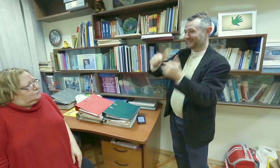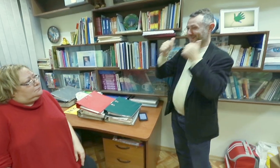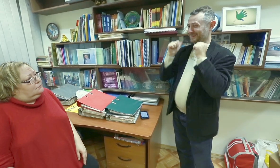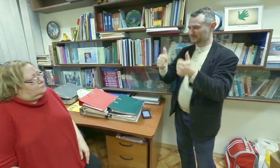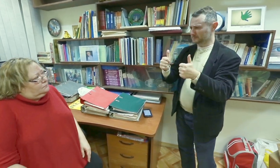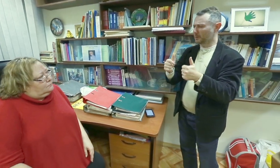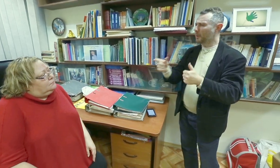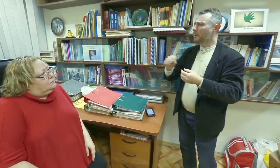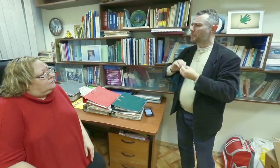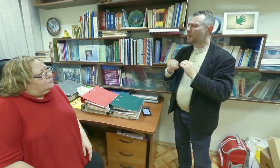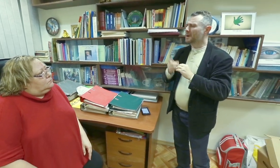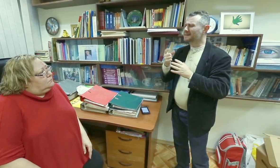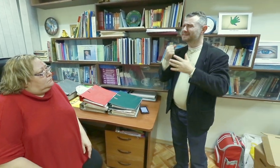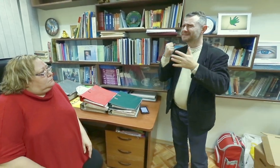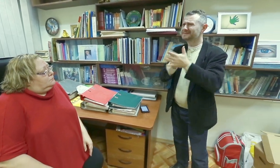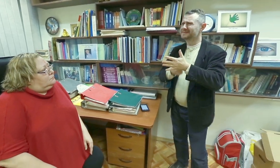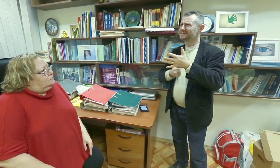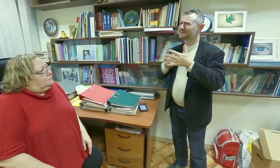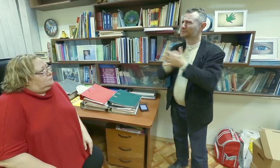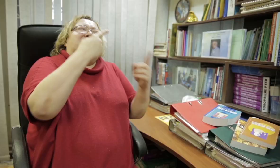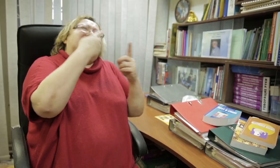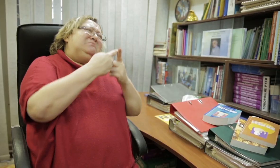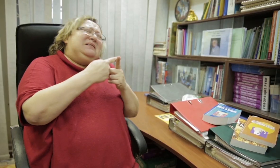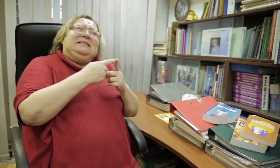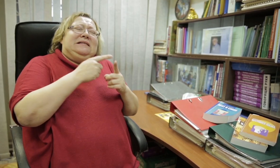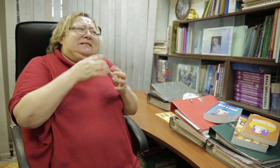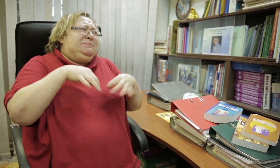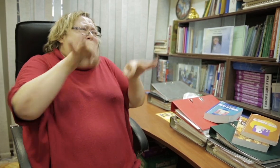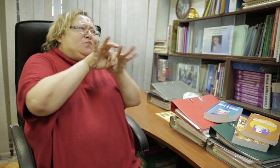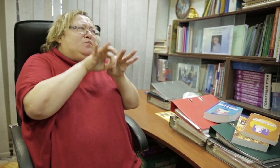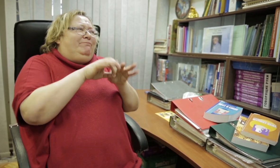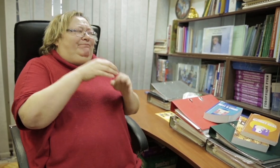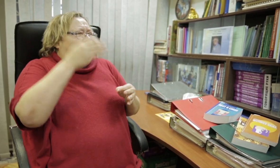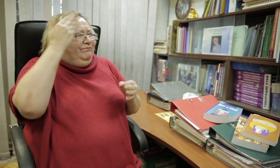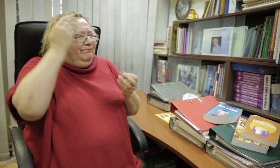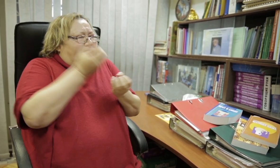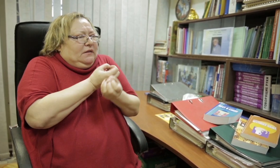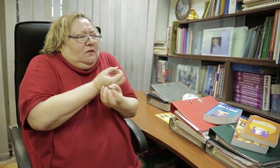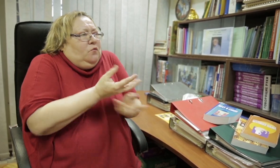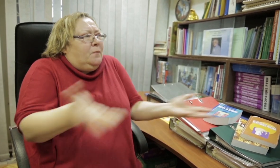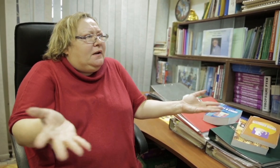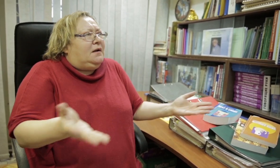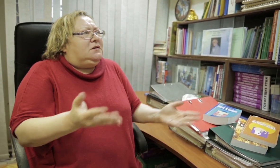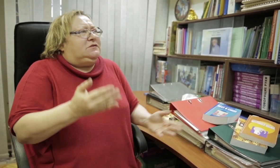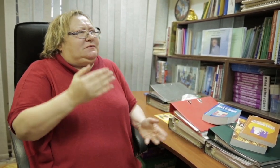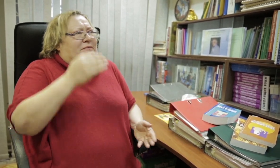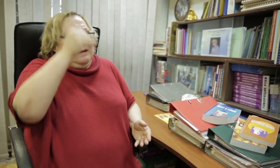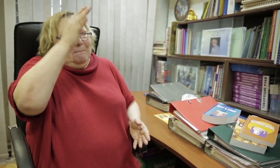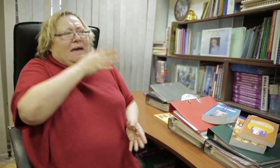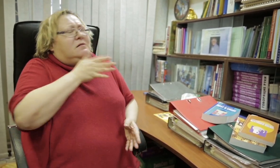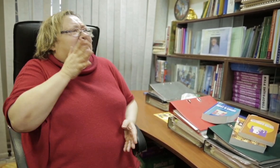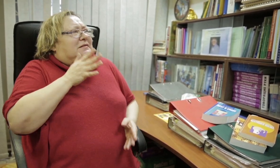responsible for providing financial support as well as overseeing and administering the awarding of diplomas to